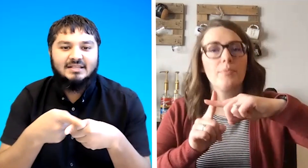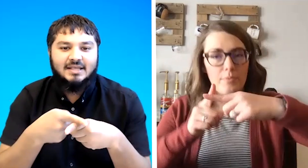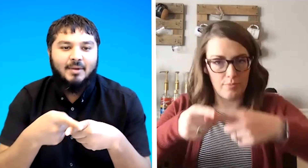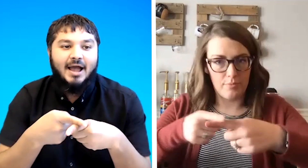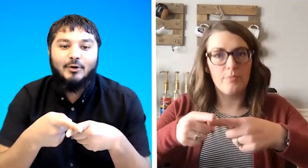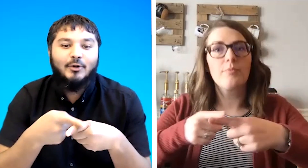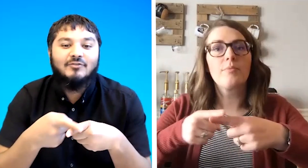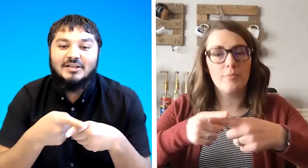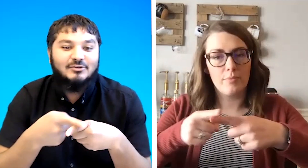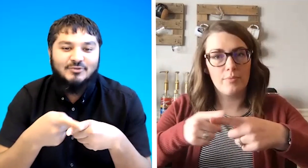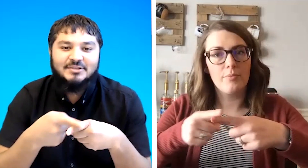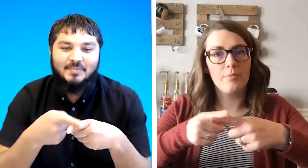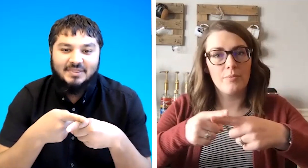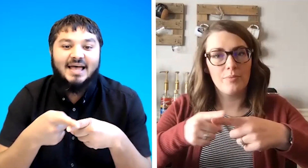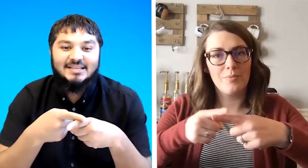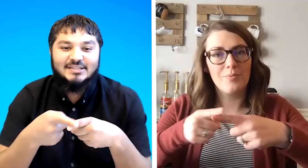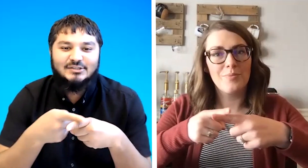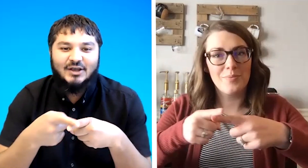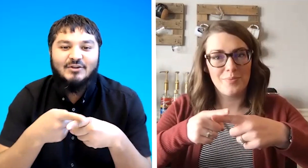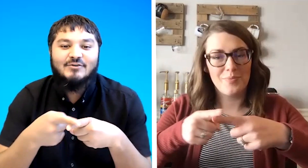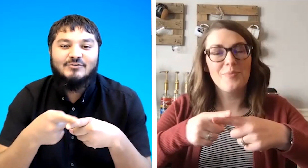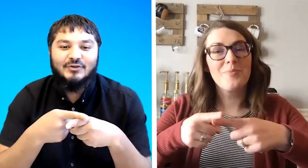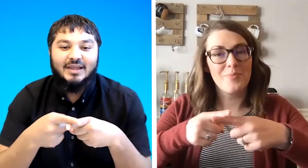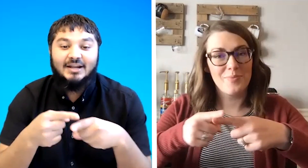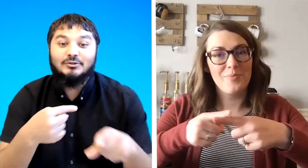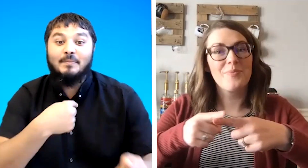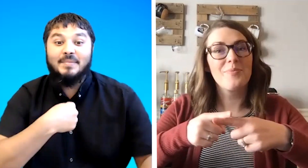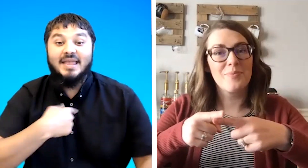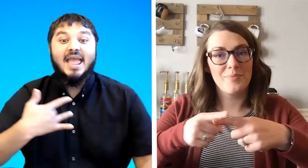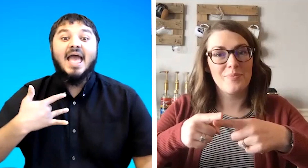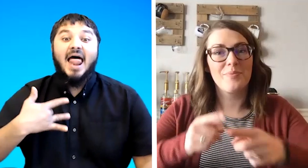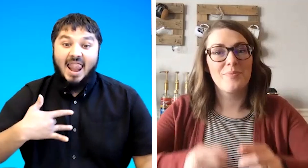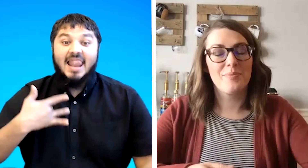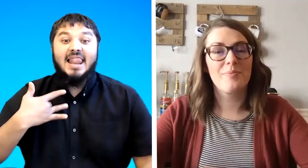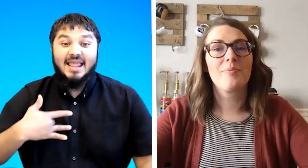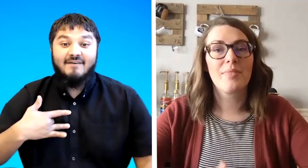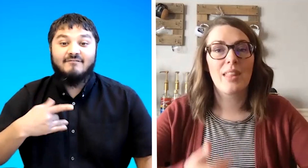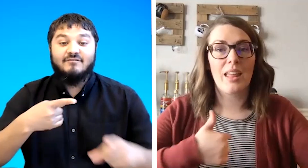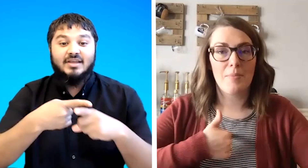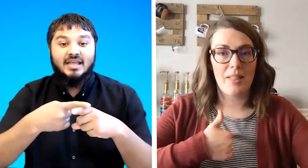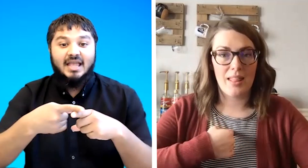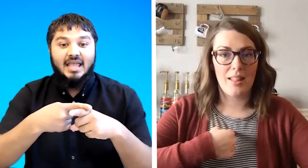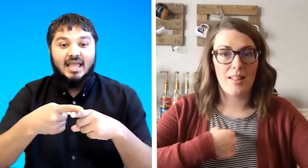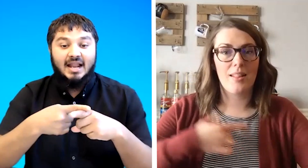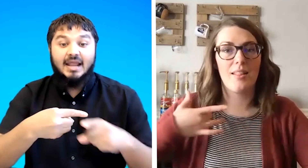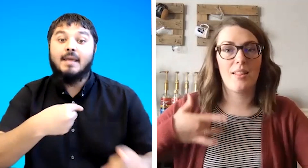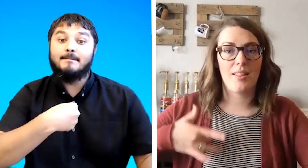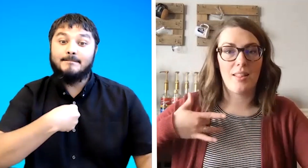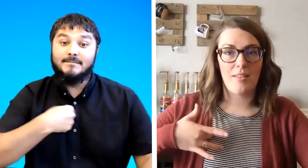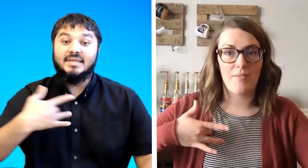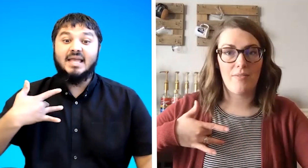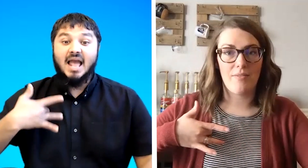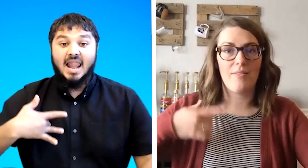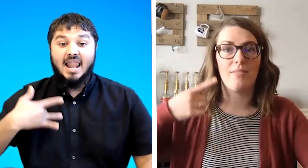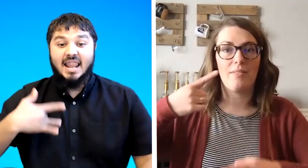that but i don't know if that's the reason but that is the site for english for me live